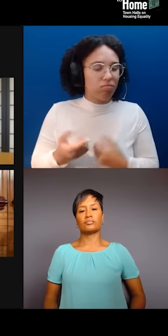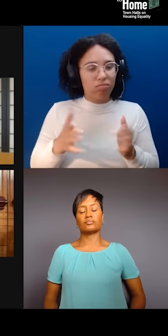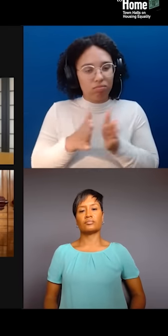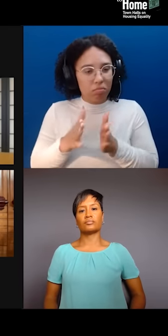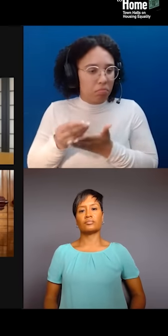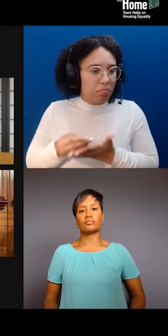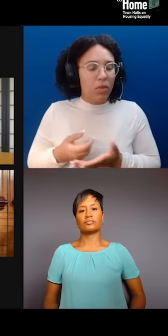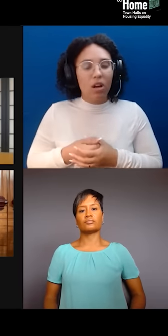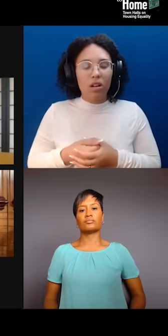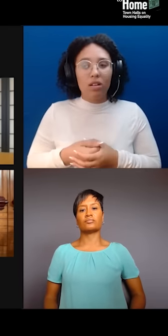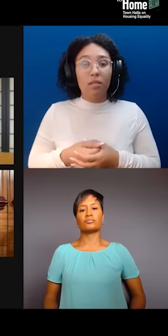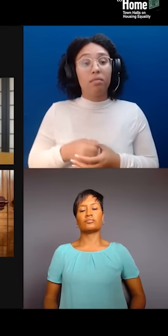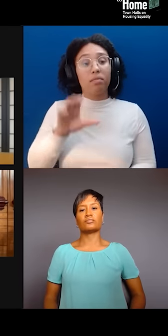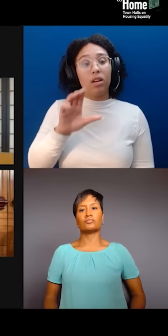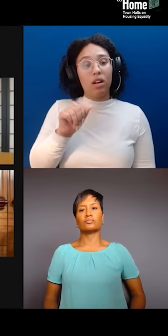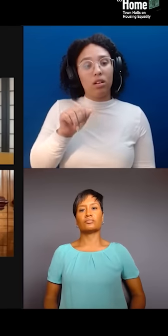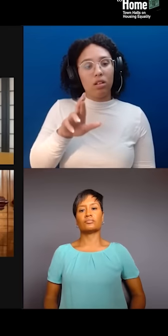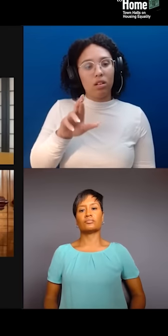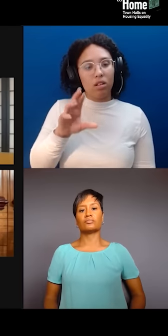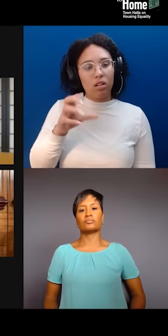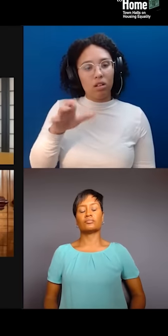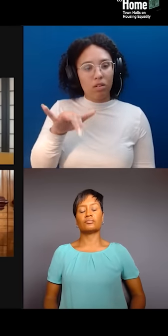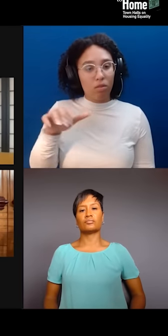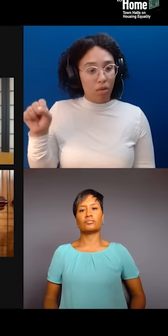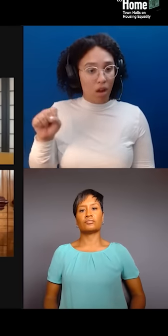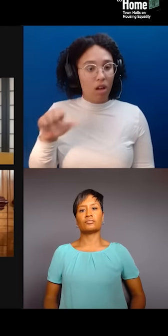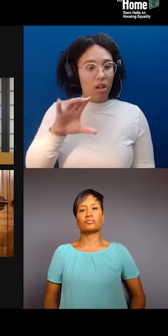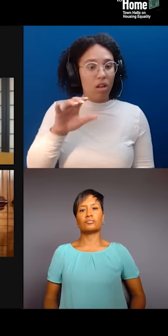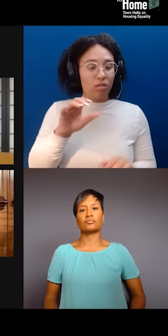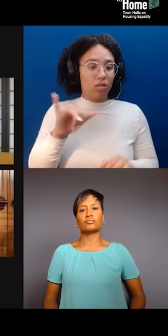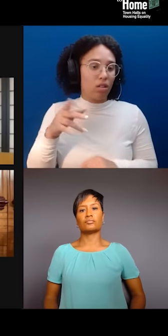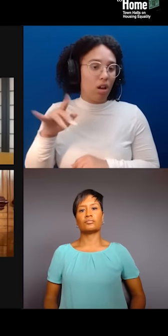people were concerned. So, what did the leaders in our communities do?